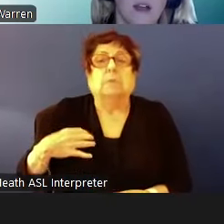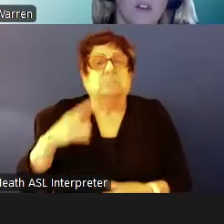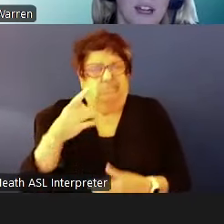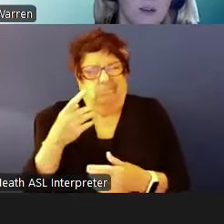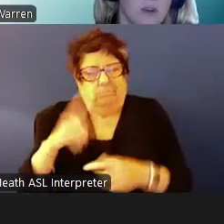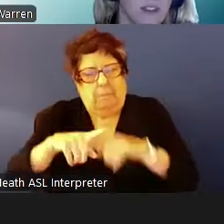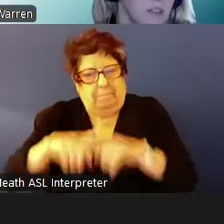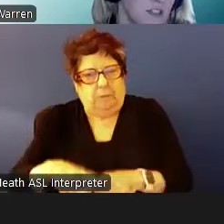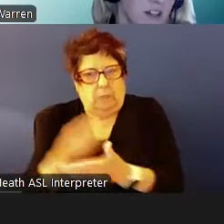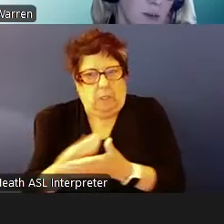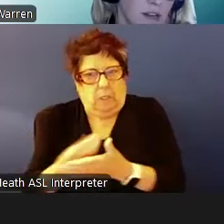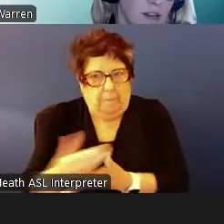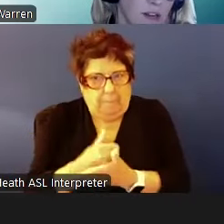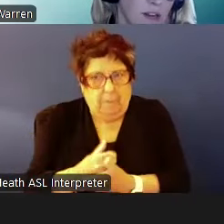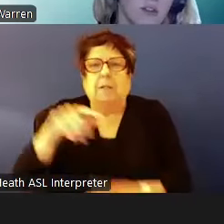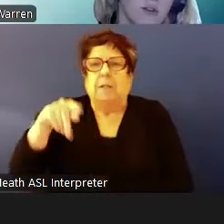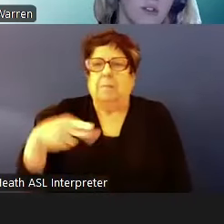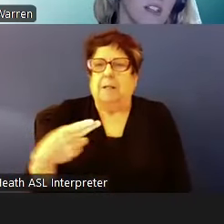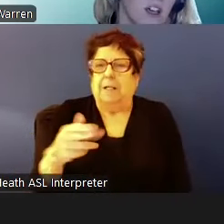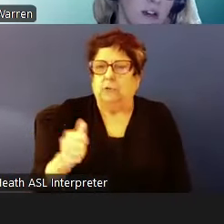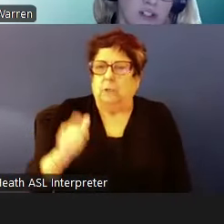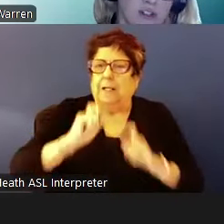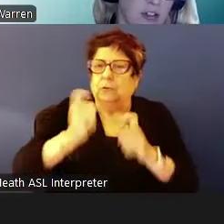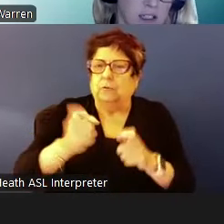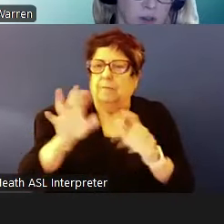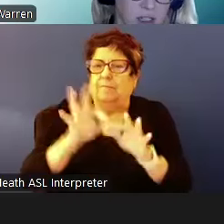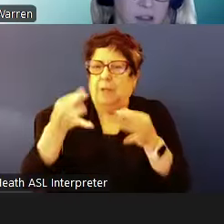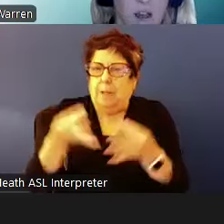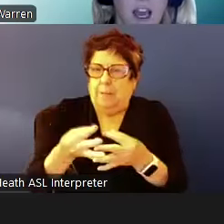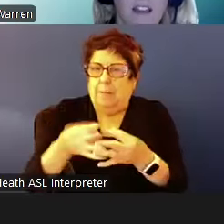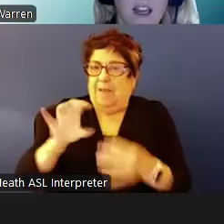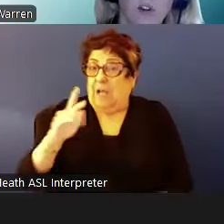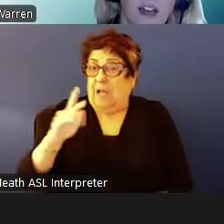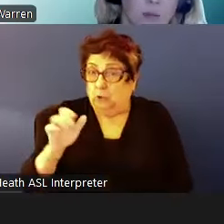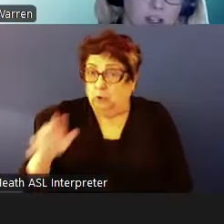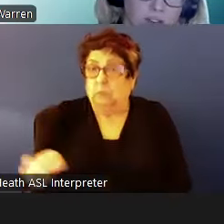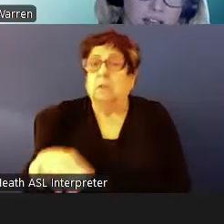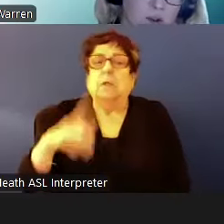provided with the specific amount of time to find a unit. They provide a briefing where